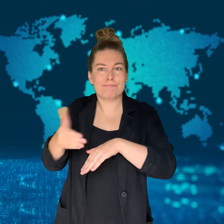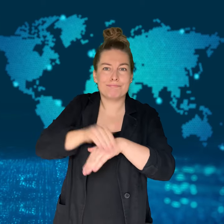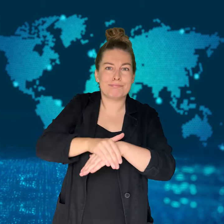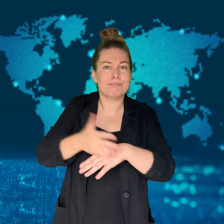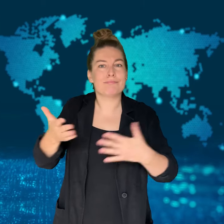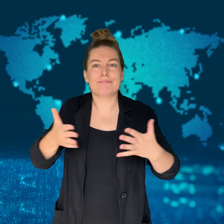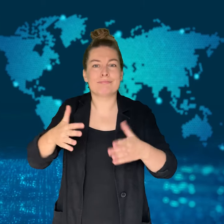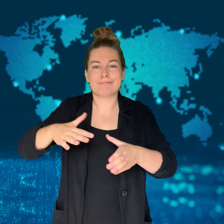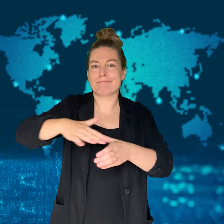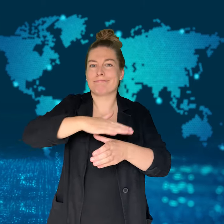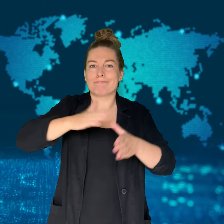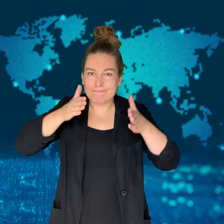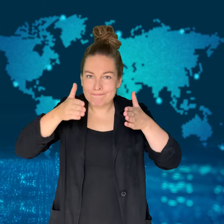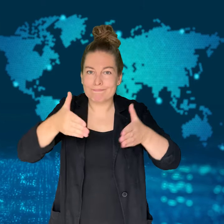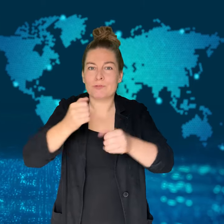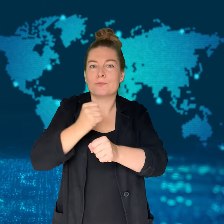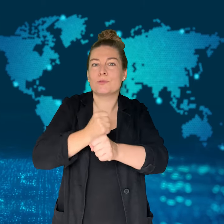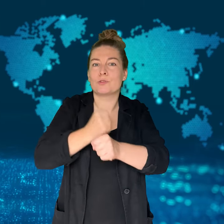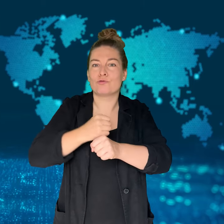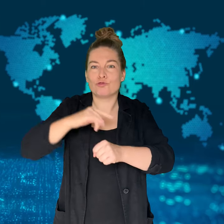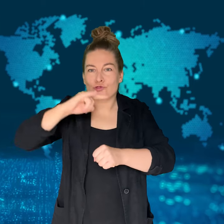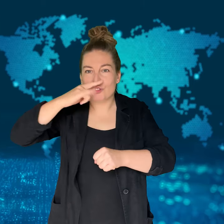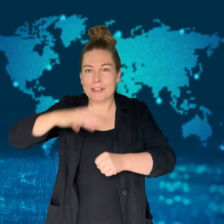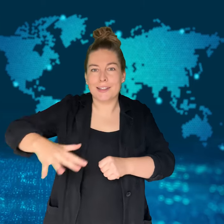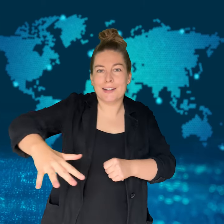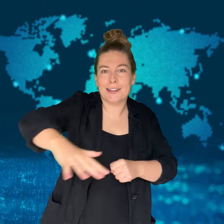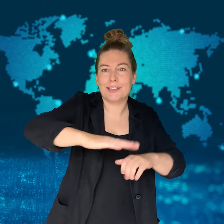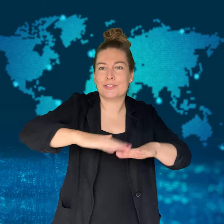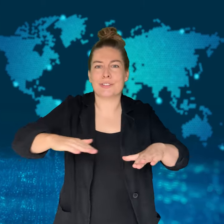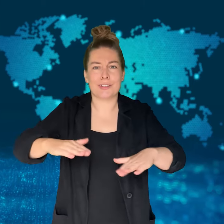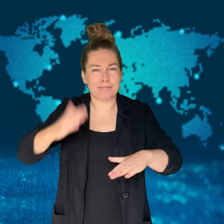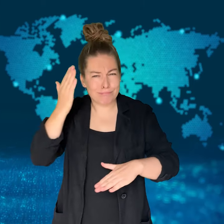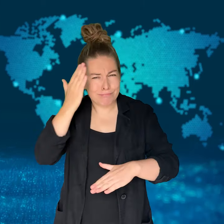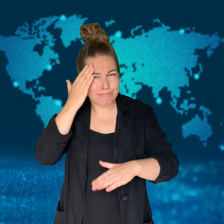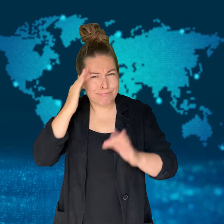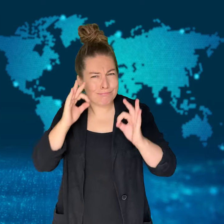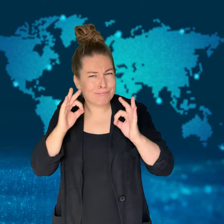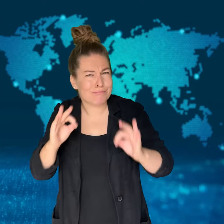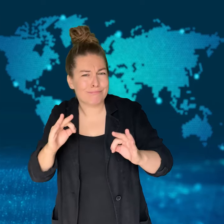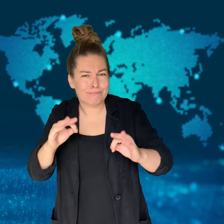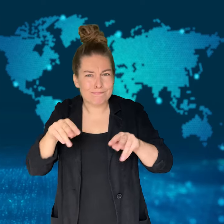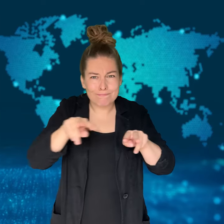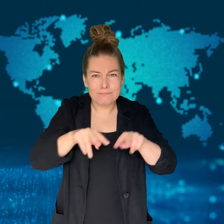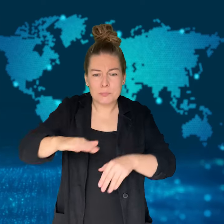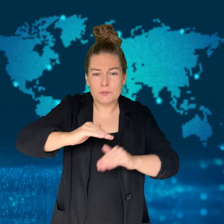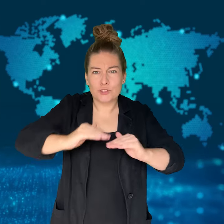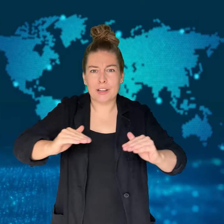and physical development, he still acted inappropriately.